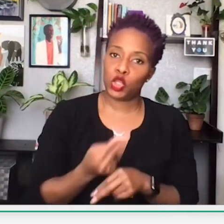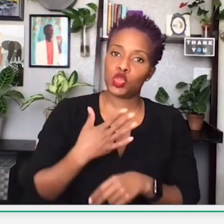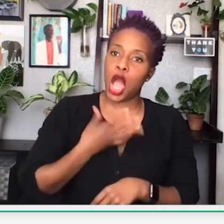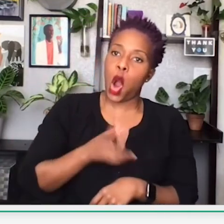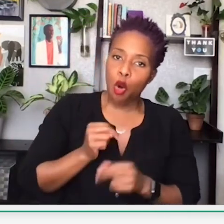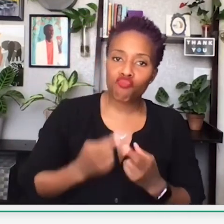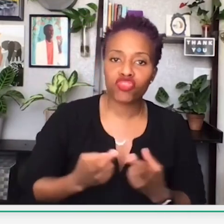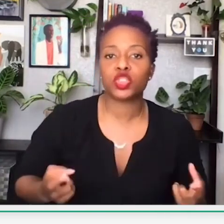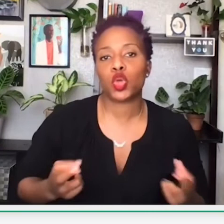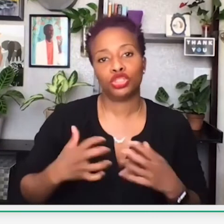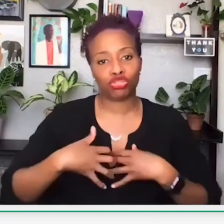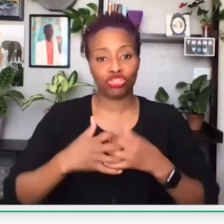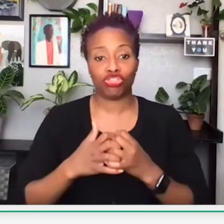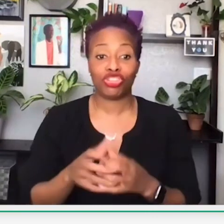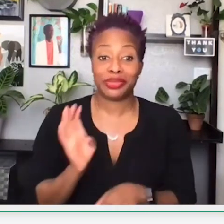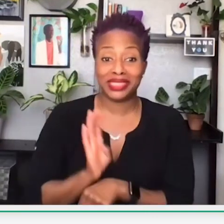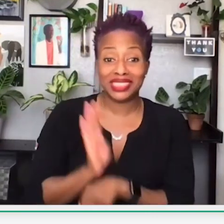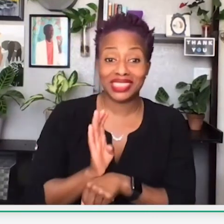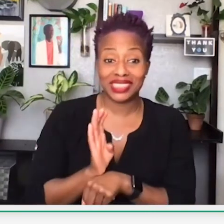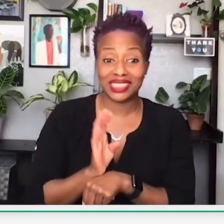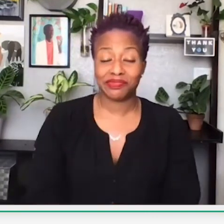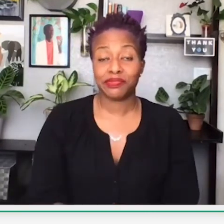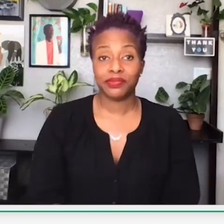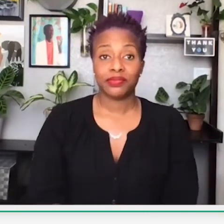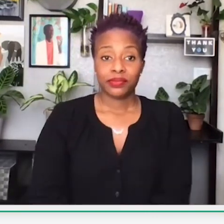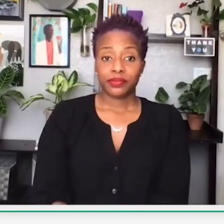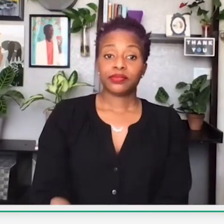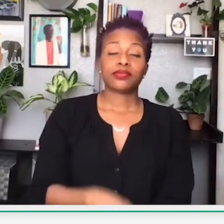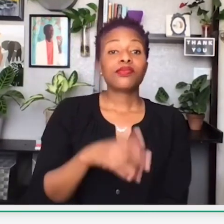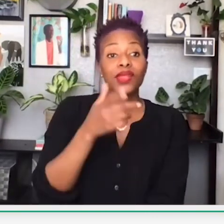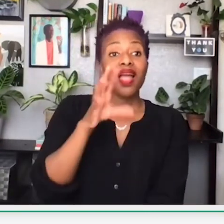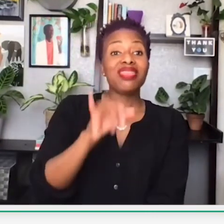The rest of the individuals had to use their own resources to start their own businesses.